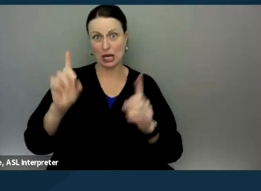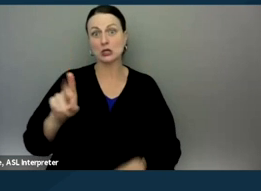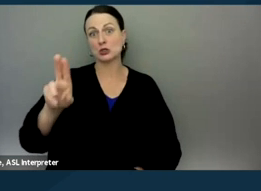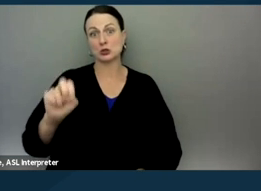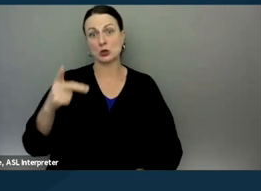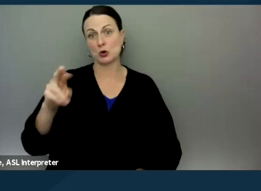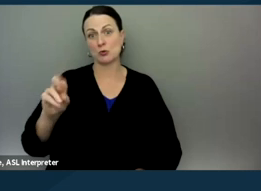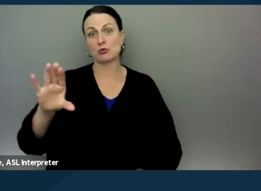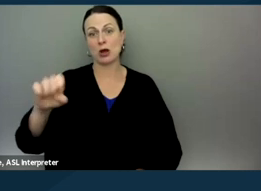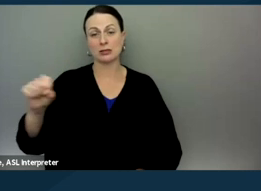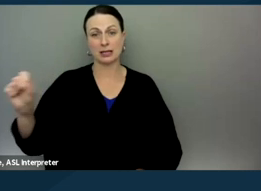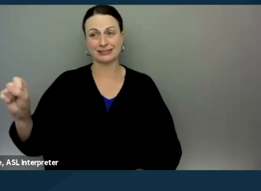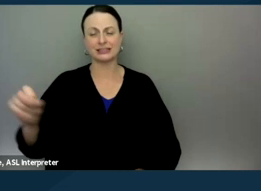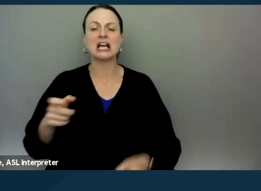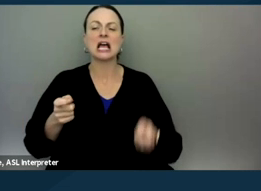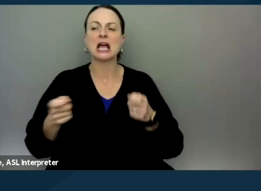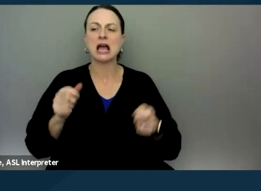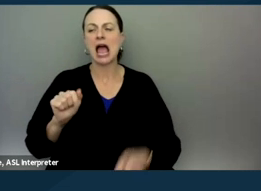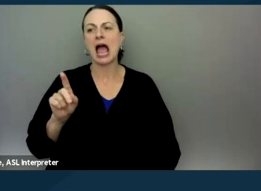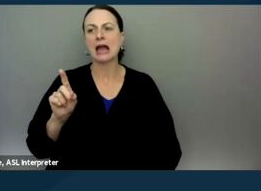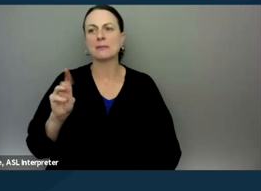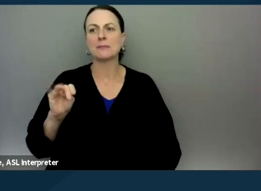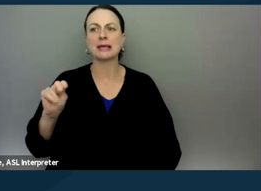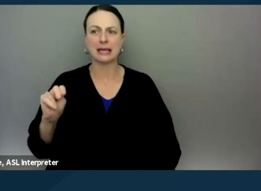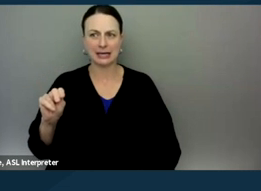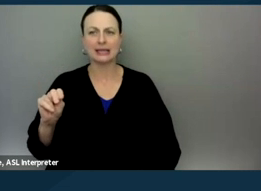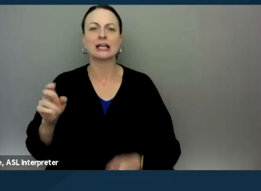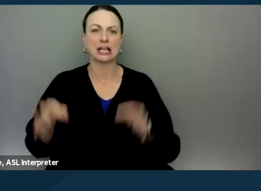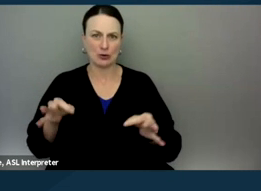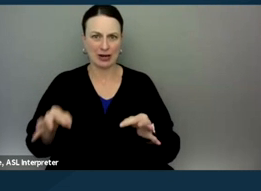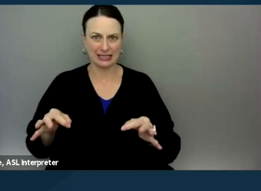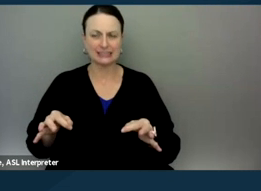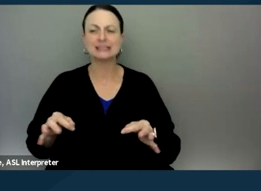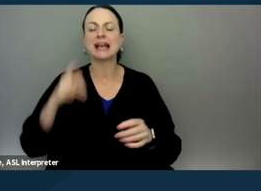administrative hearings in the Office of Administrative Hearings in California.